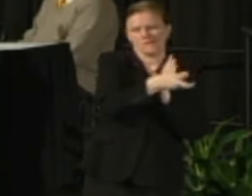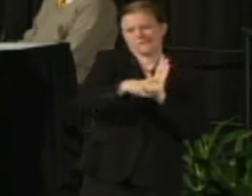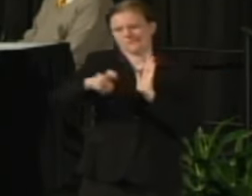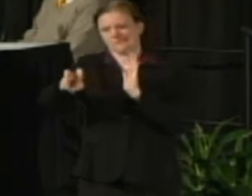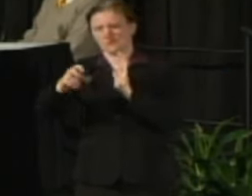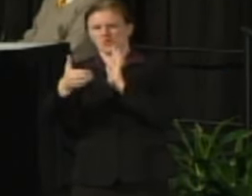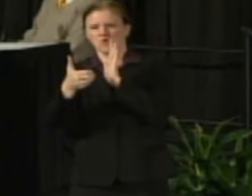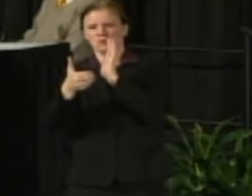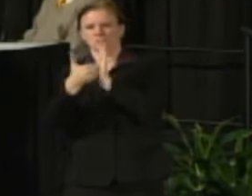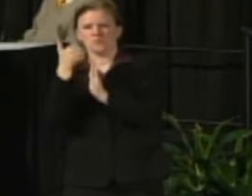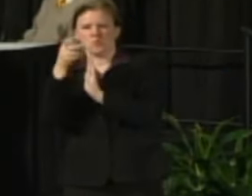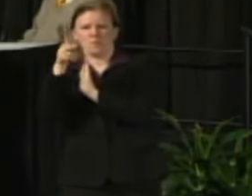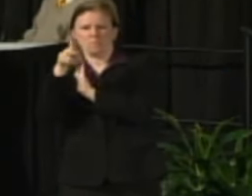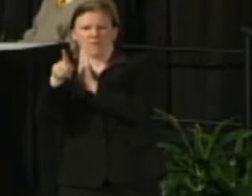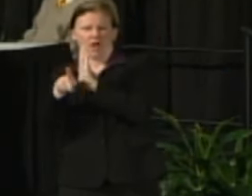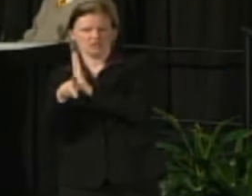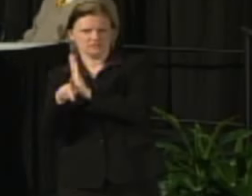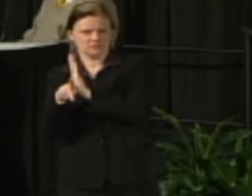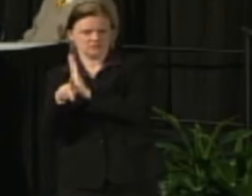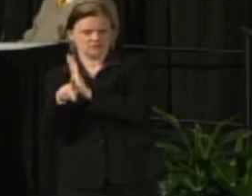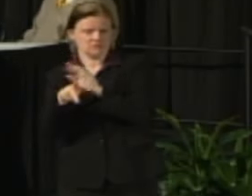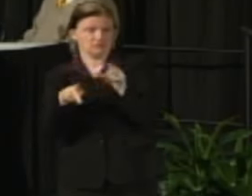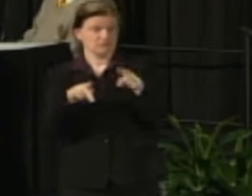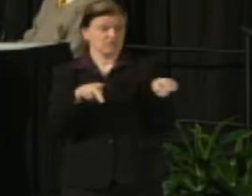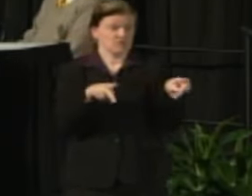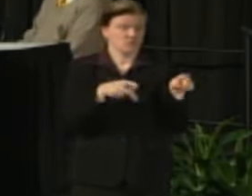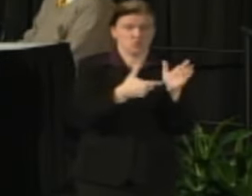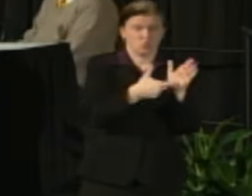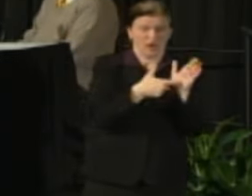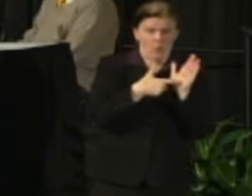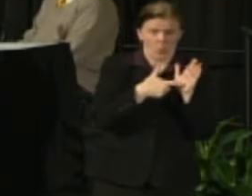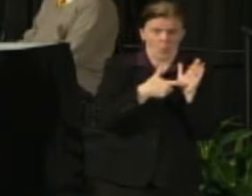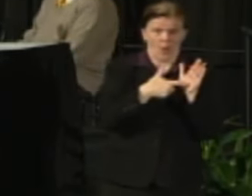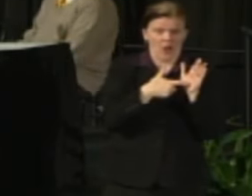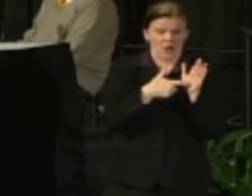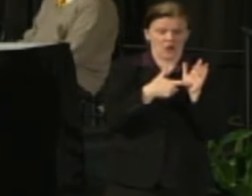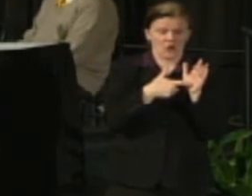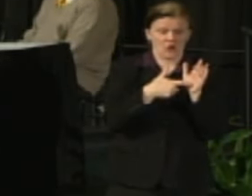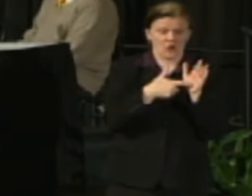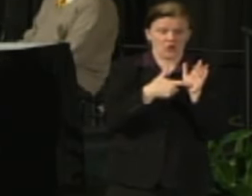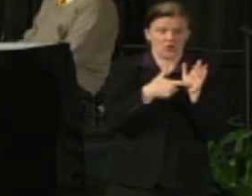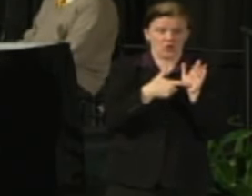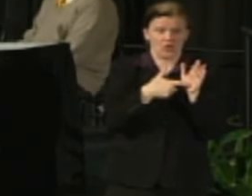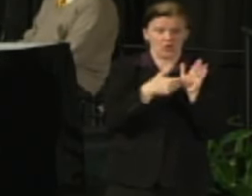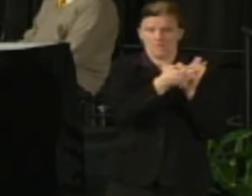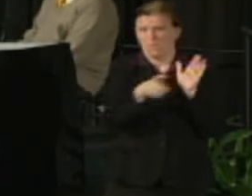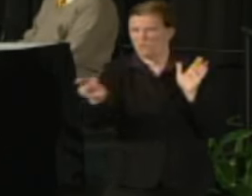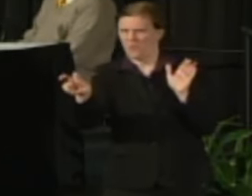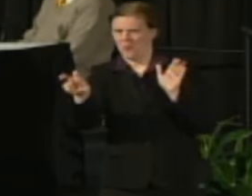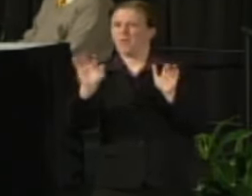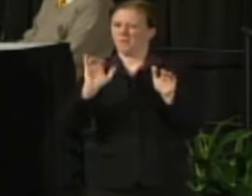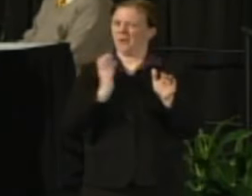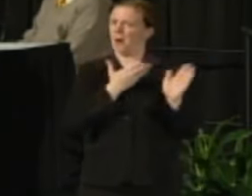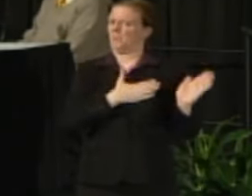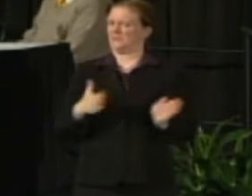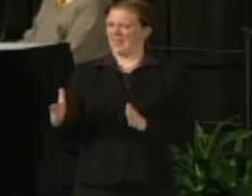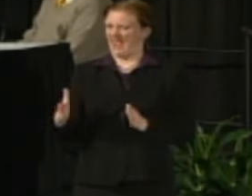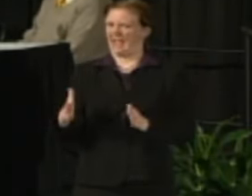There isn't anything in the current statute that requires those repealed provisions to move over but that is what we understand the intent would be.